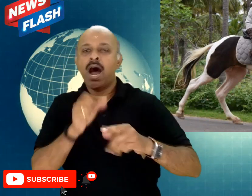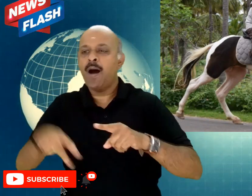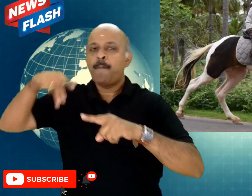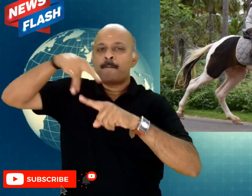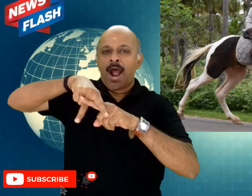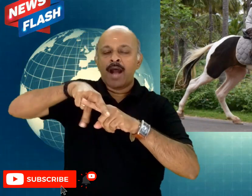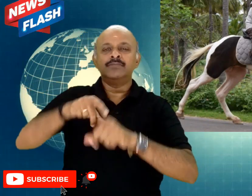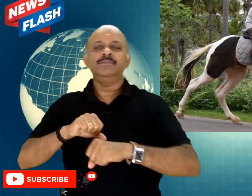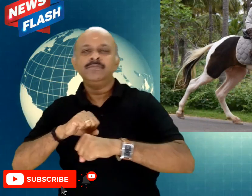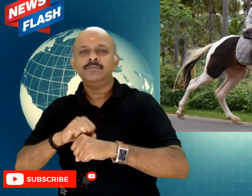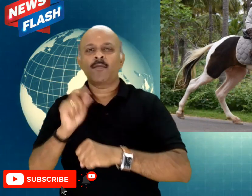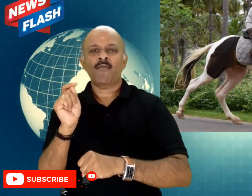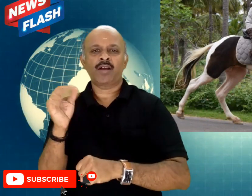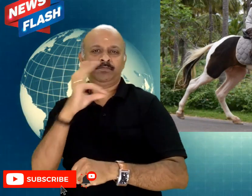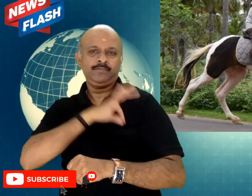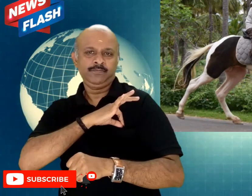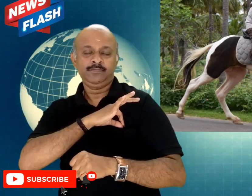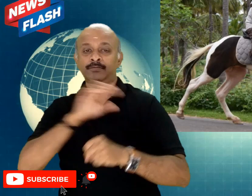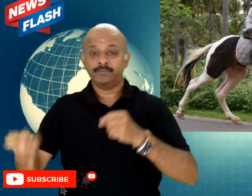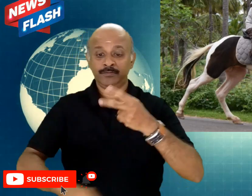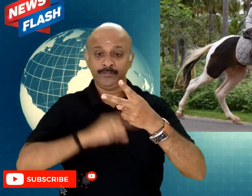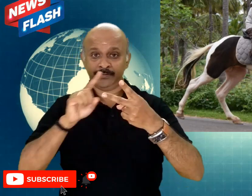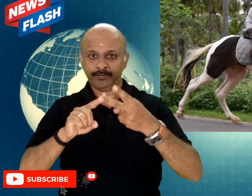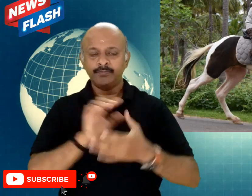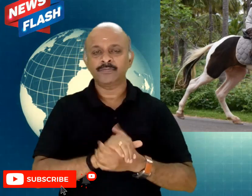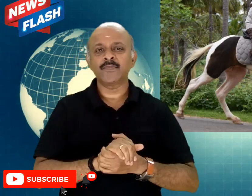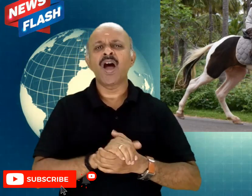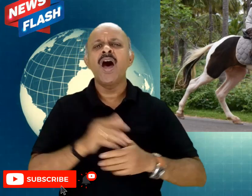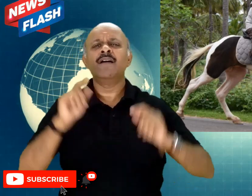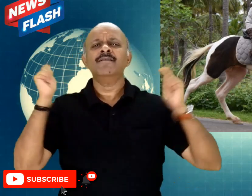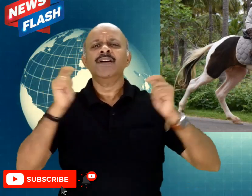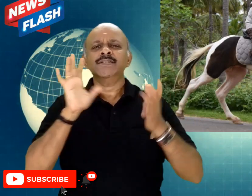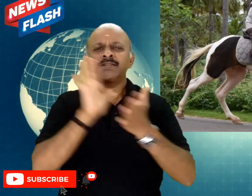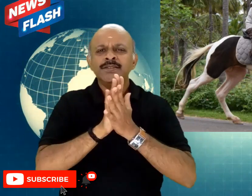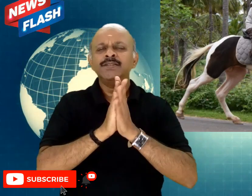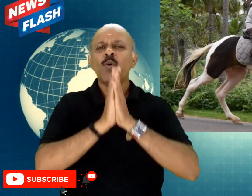and for festivals in the temple